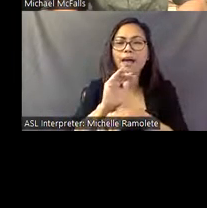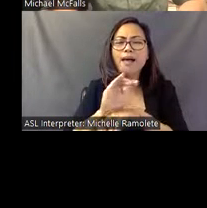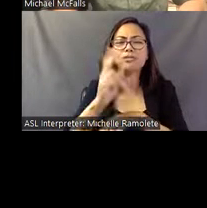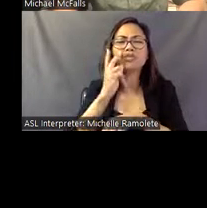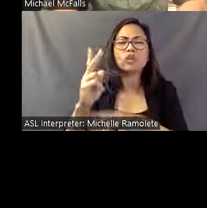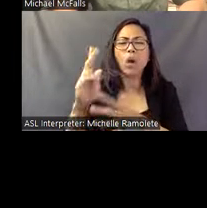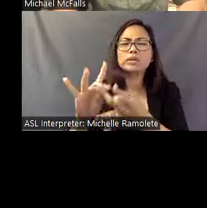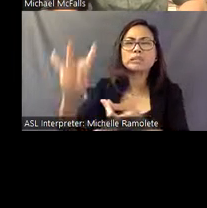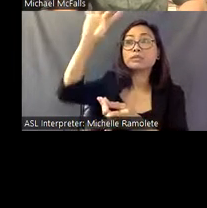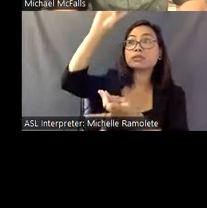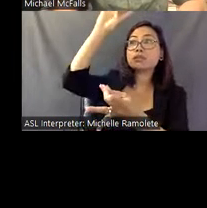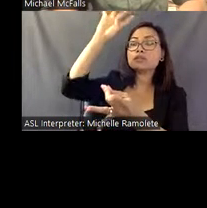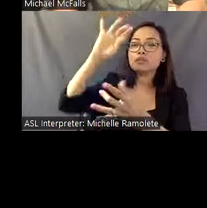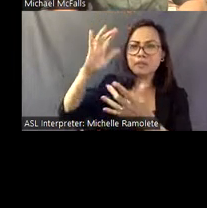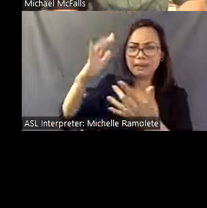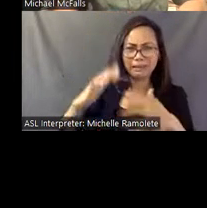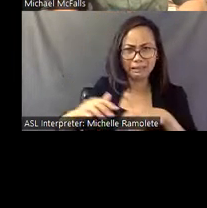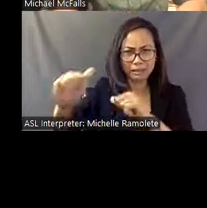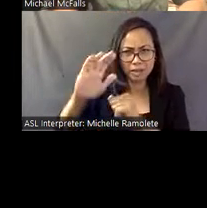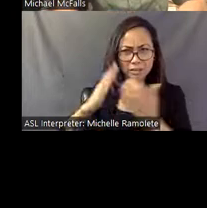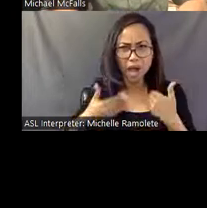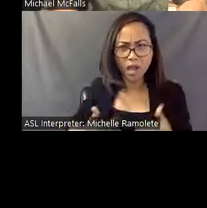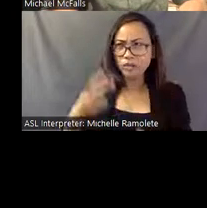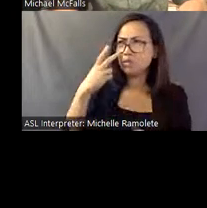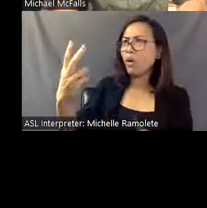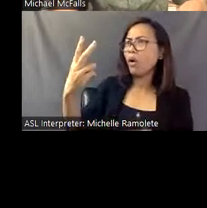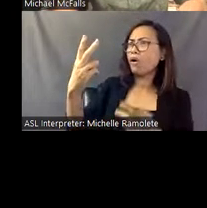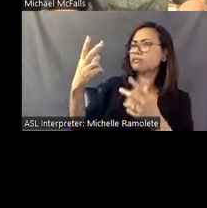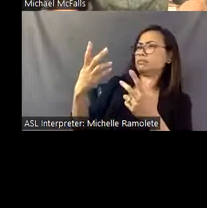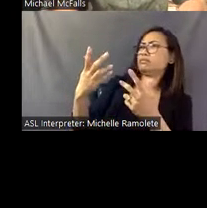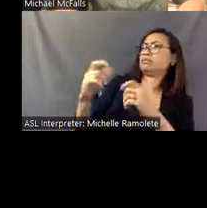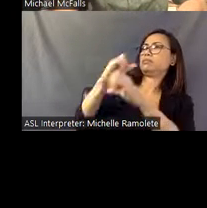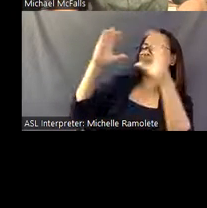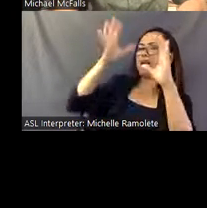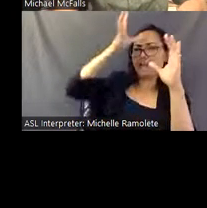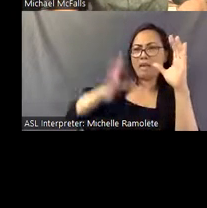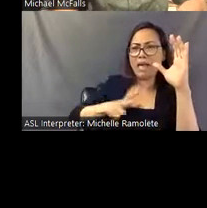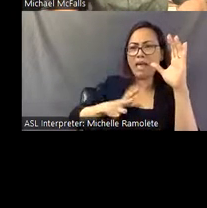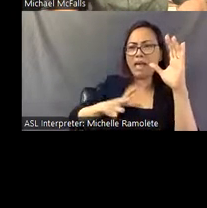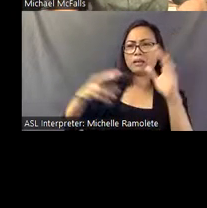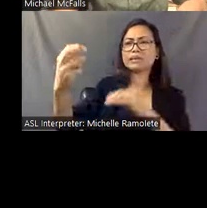He encountered a vision of a great big man sitting; he said, quote, "some kind of god